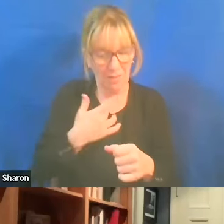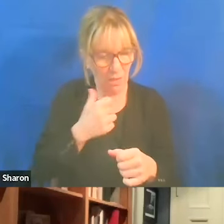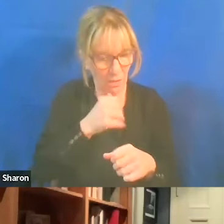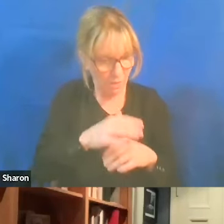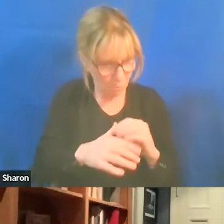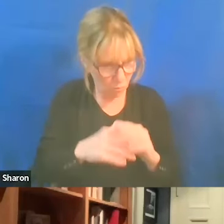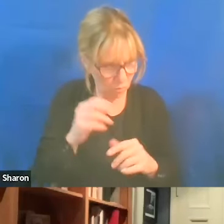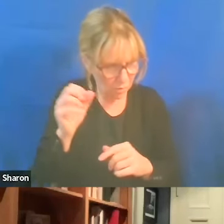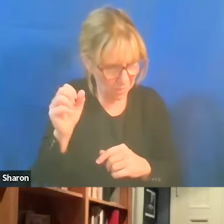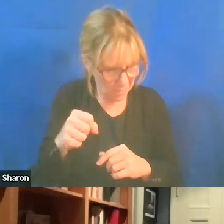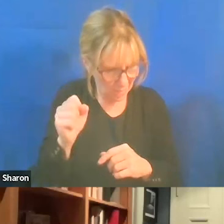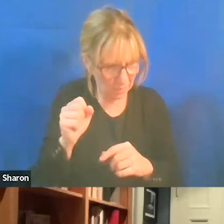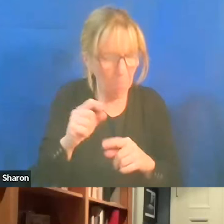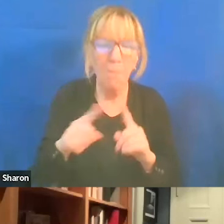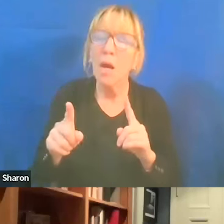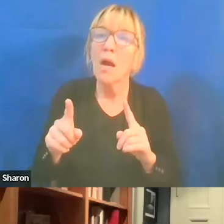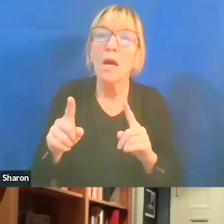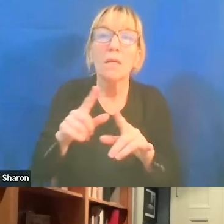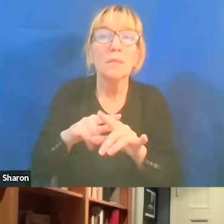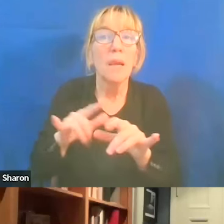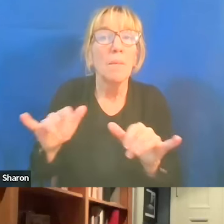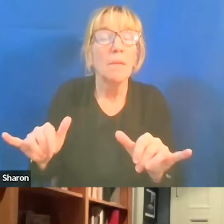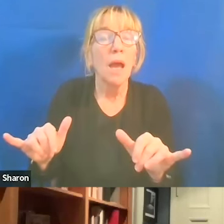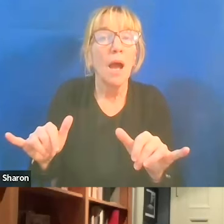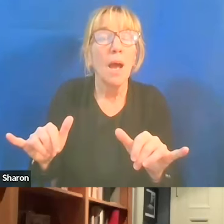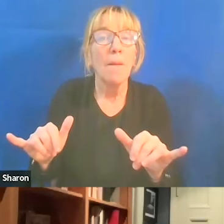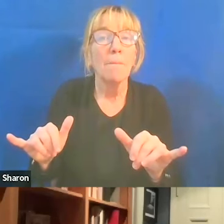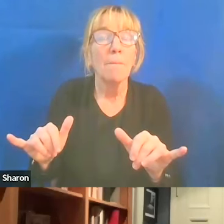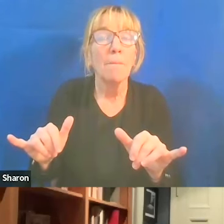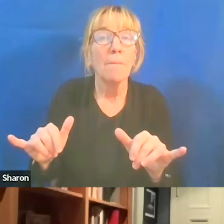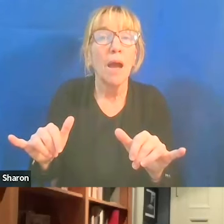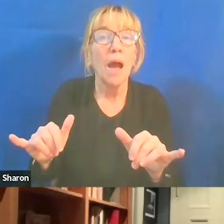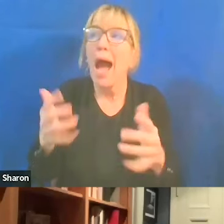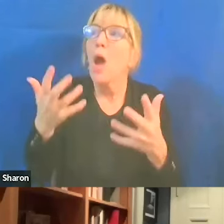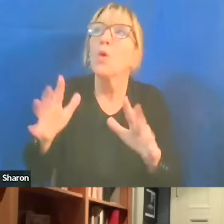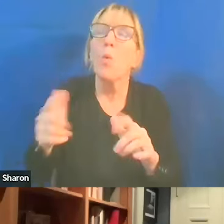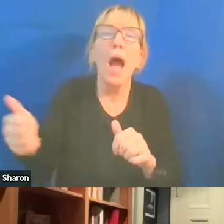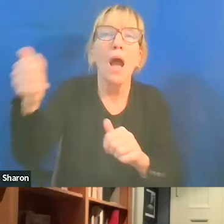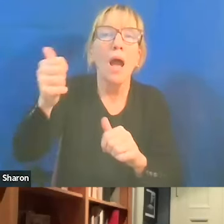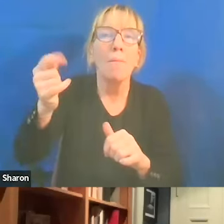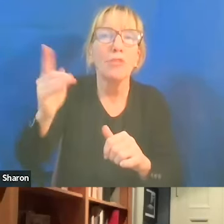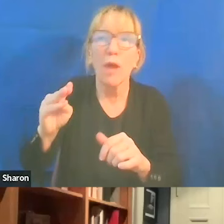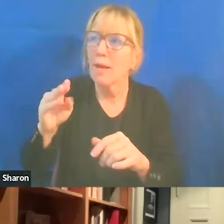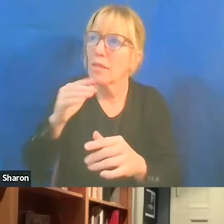But I would be more uncomfortable if the administration said they can't express themselves.